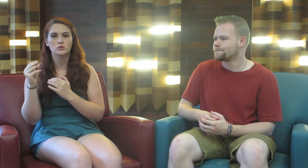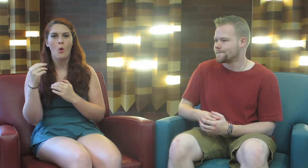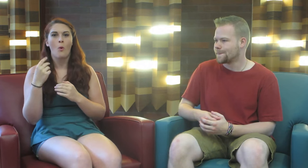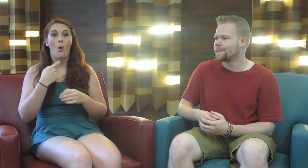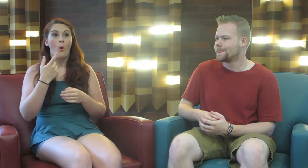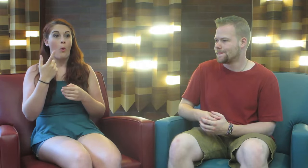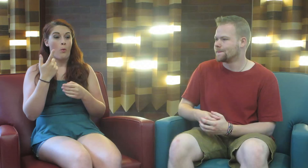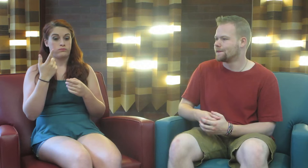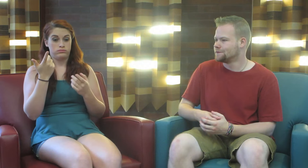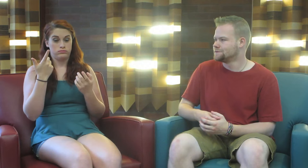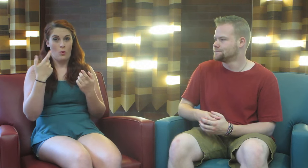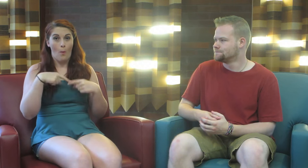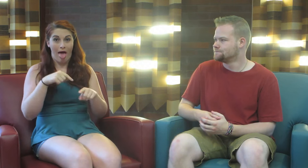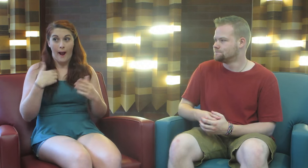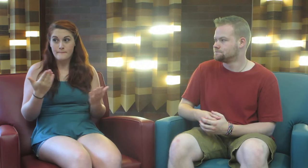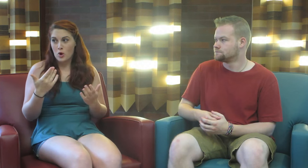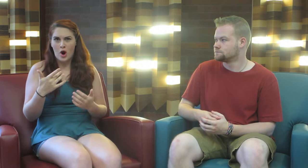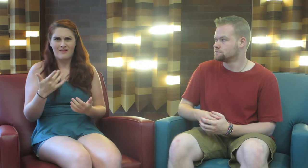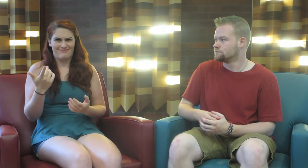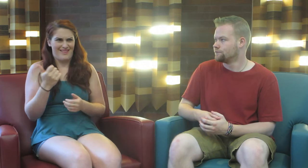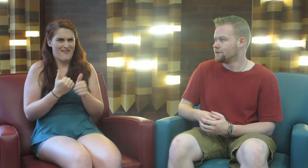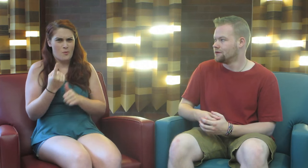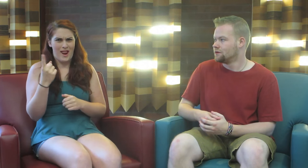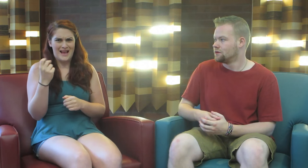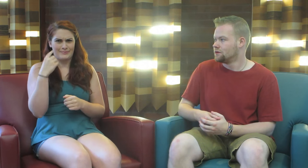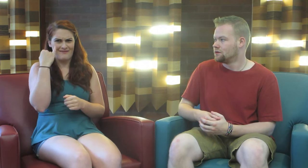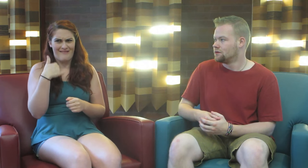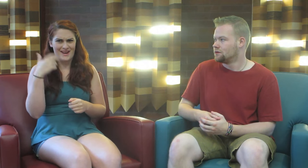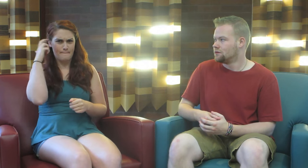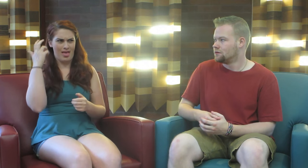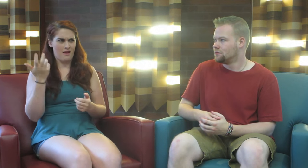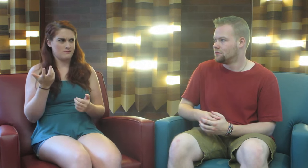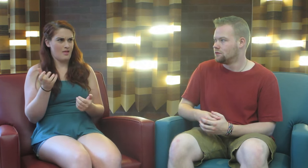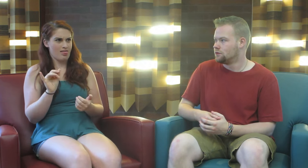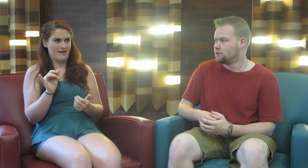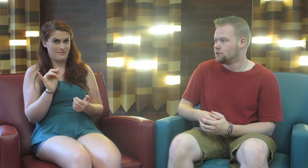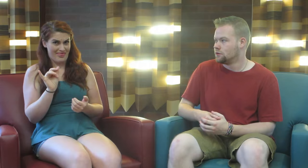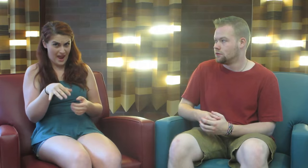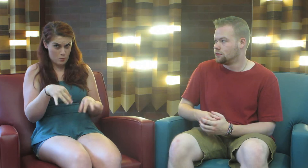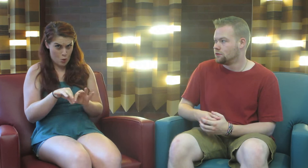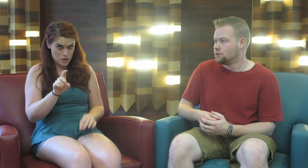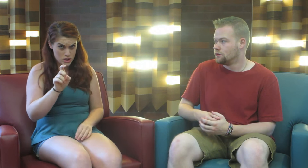So... While I’m here, everyone asks me if I have a cochlear implant. Like, is that important?